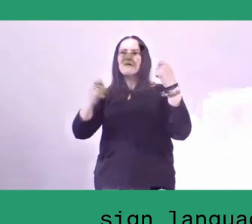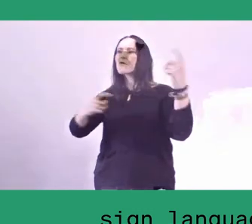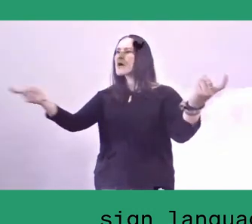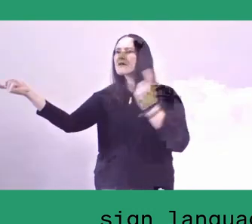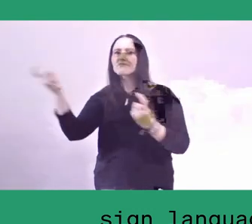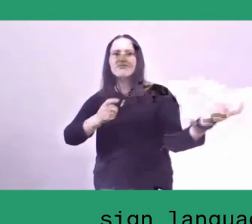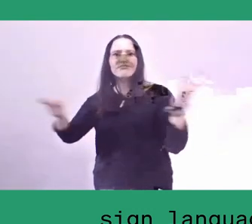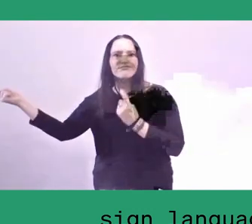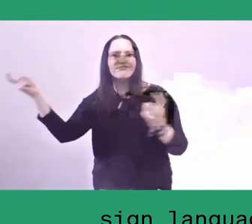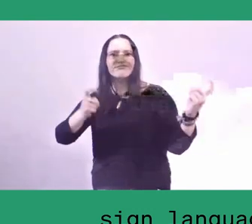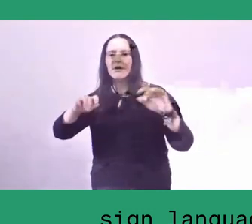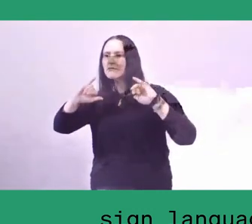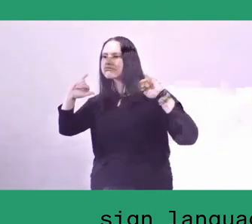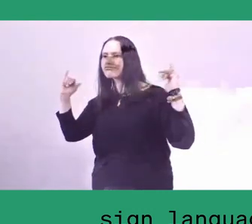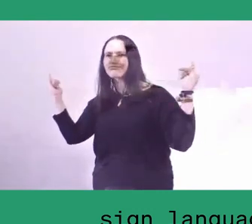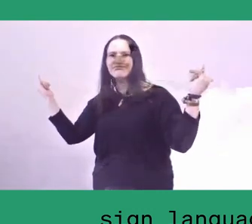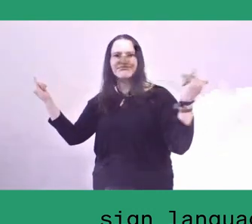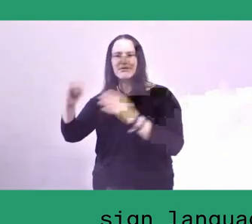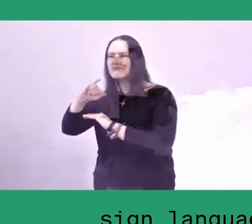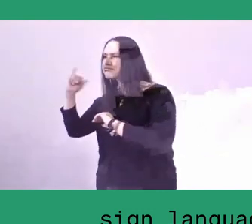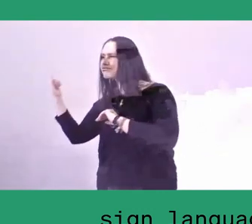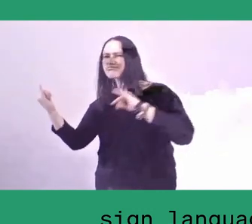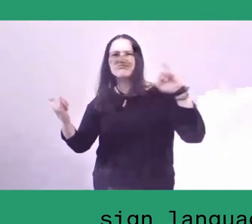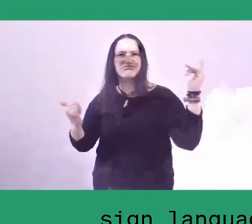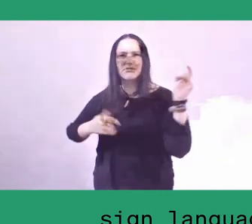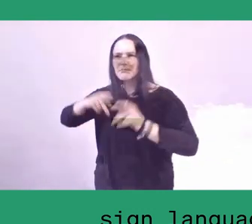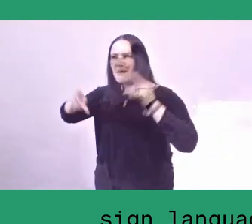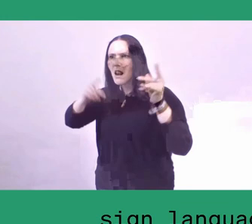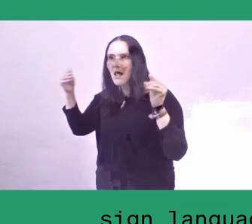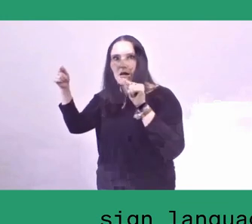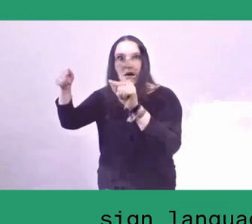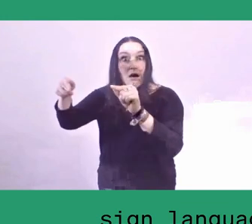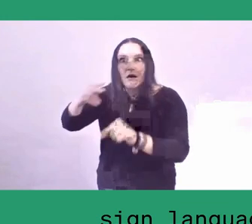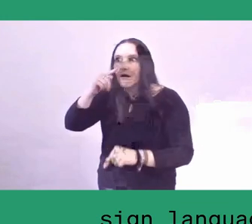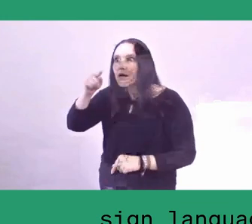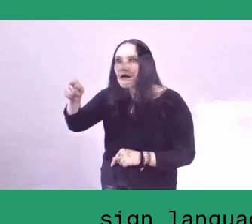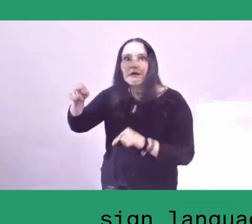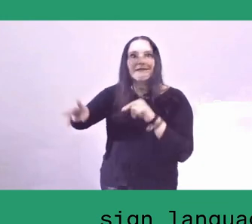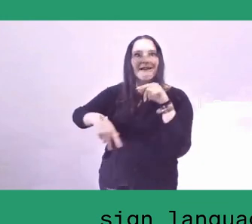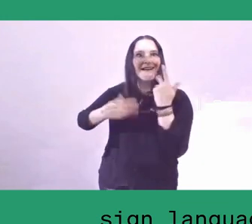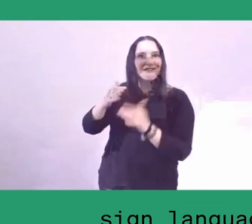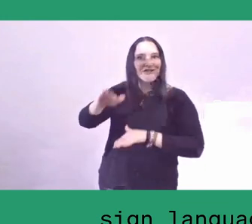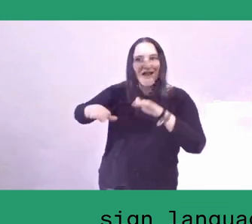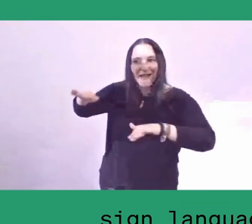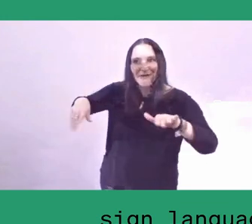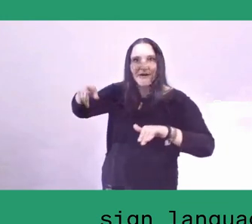and then looked at the children playing that traditional game and they really appreciated them.